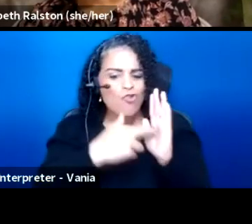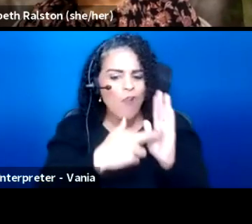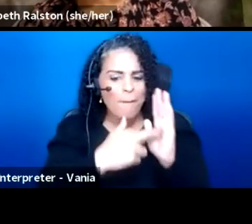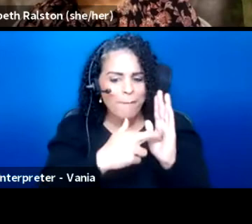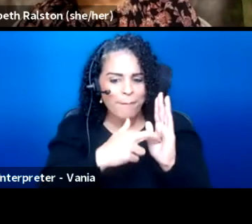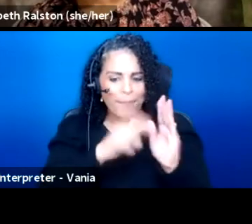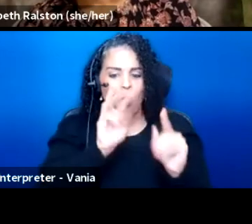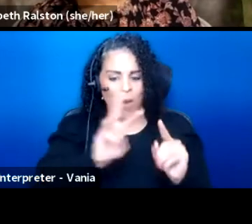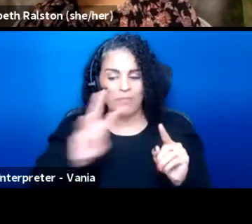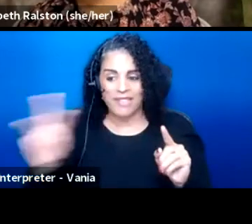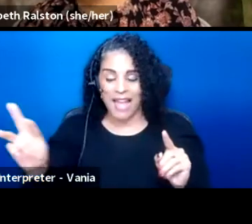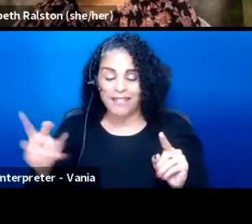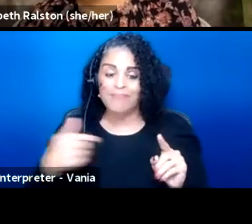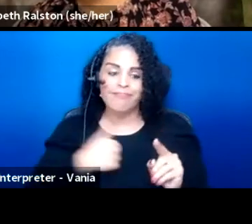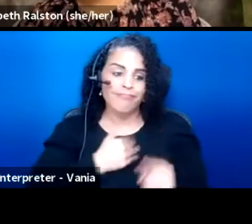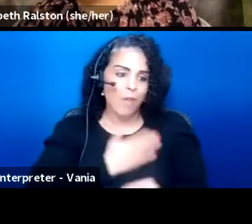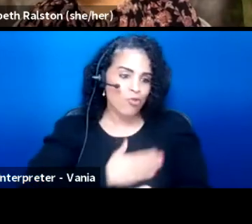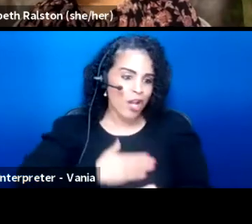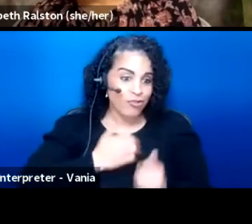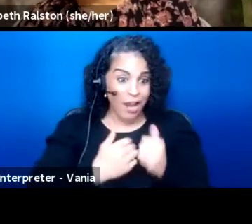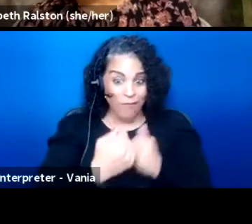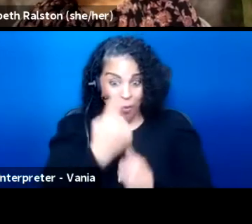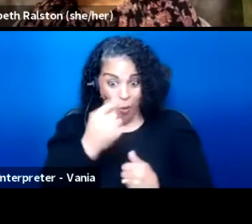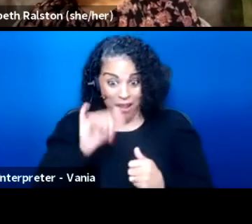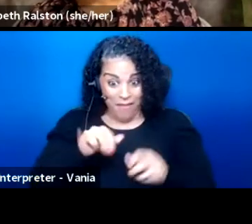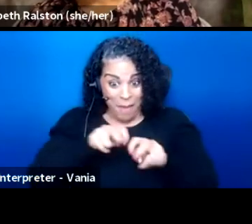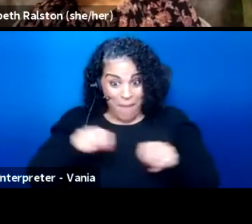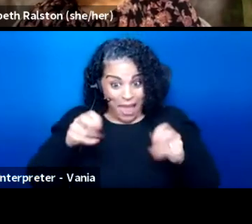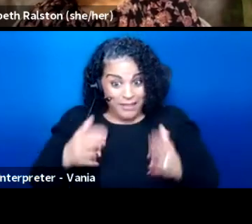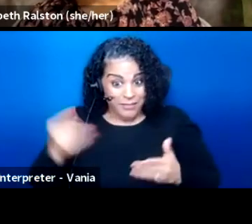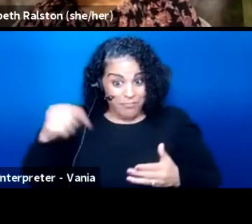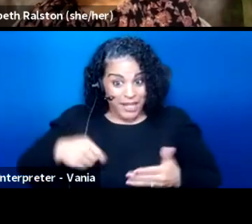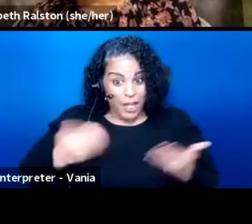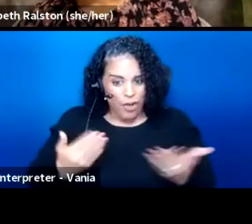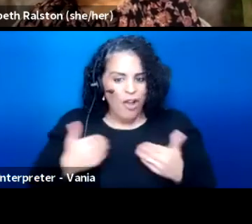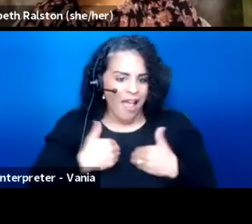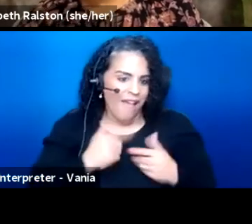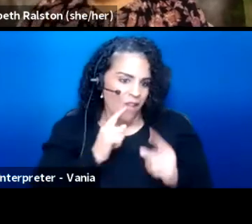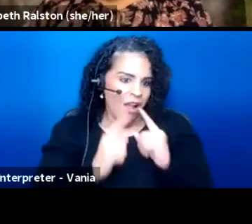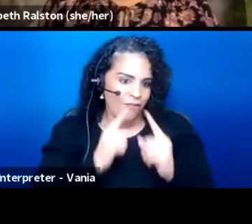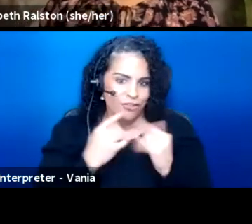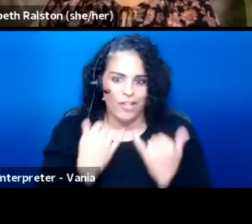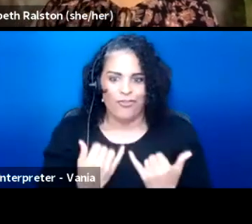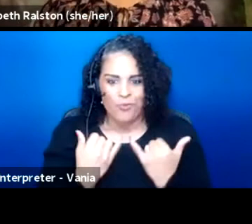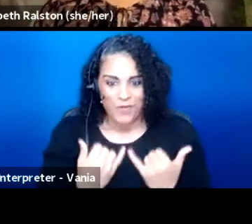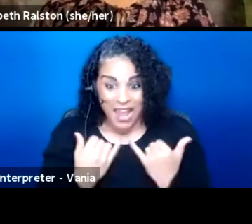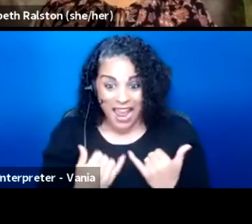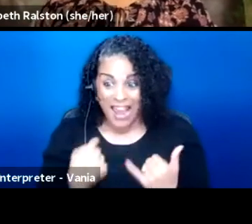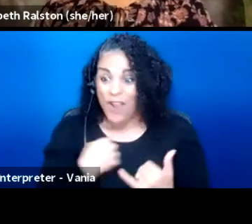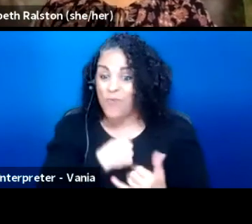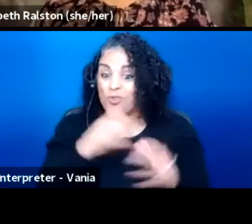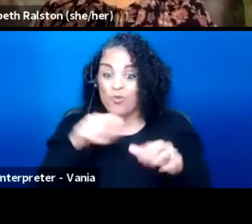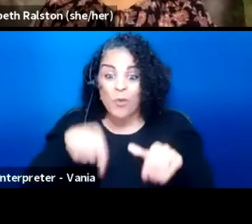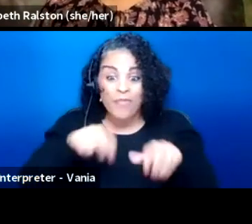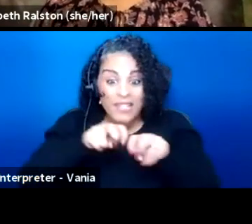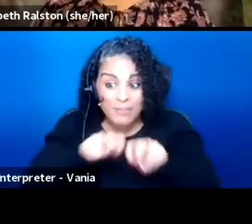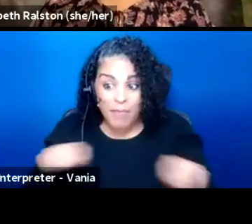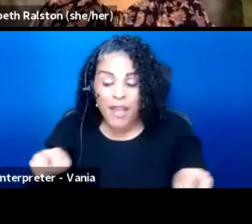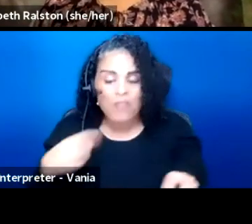I deeply appreciate every one of these panelists being here to have this conversation today. We're doing these panels so that we can envision